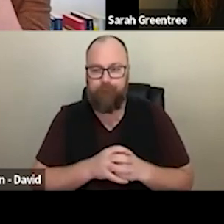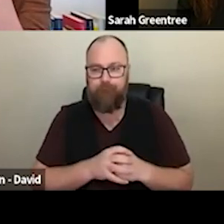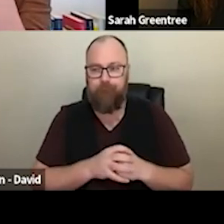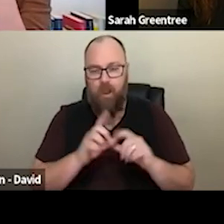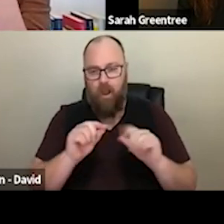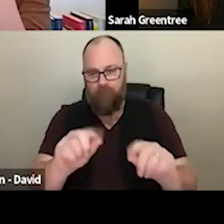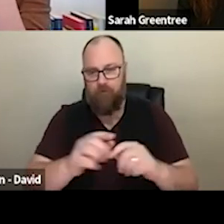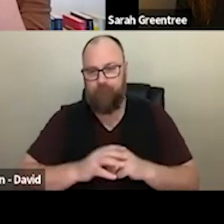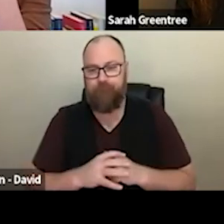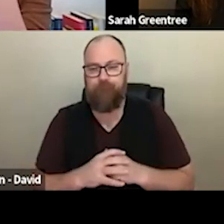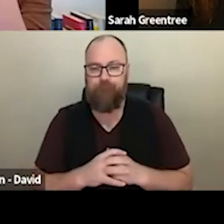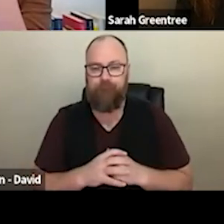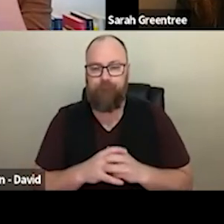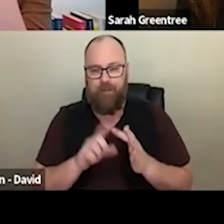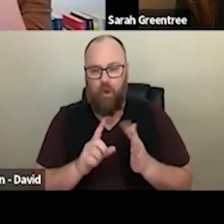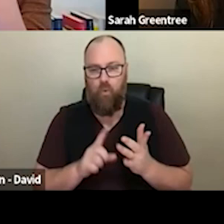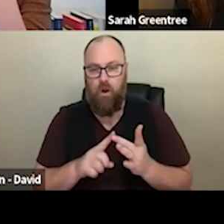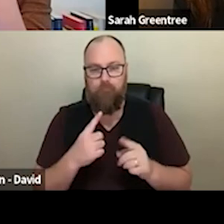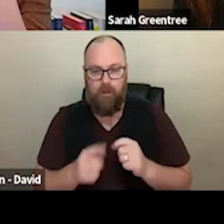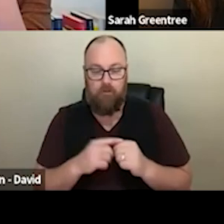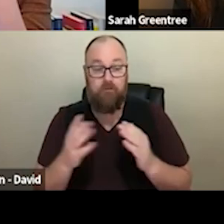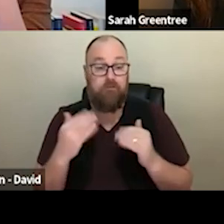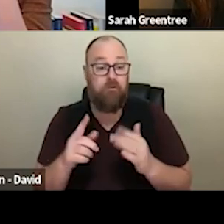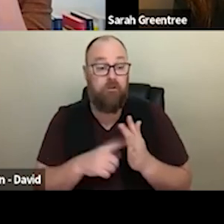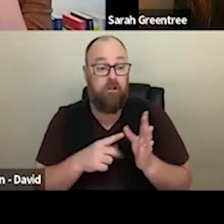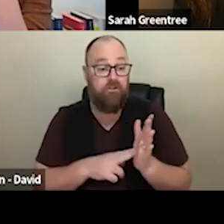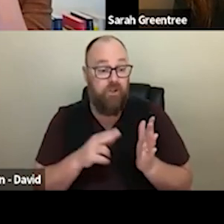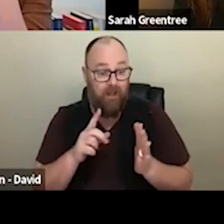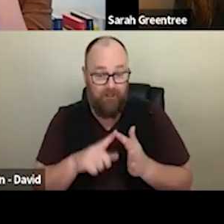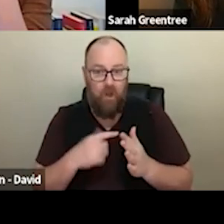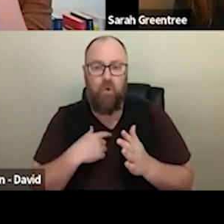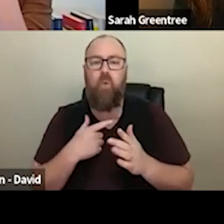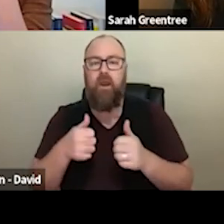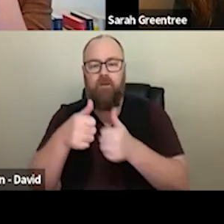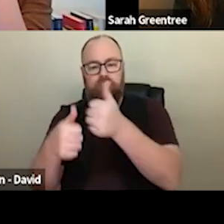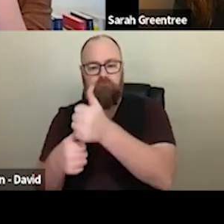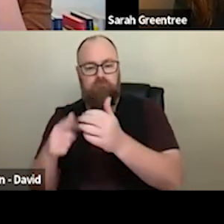organisation gets through the EOI, so we will sort of talk to you around funding levels after that process. Jane has asked, can our Jane is asked for your horsepers. Can I watch this organization apply on our behalf, if